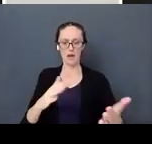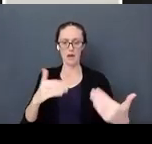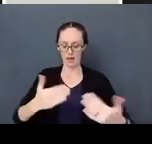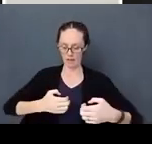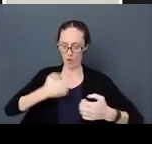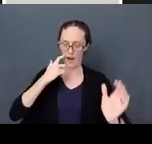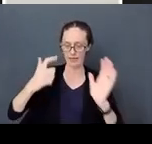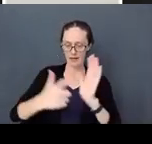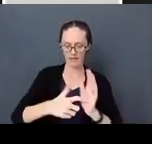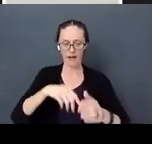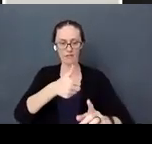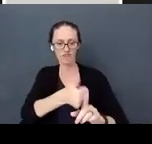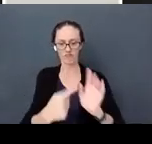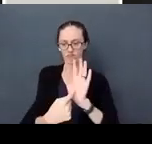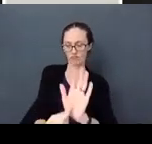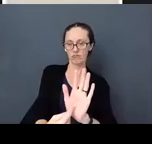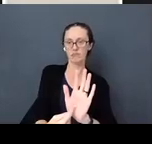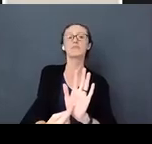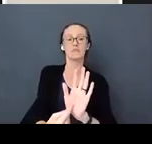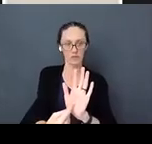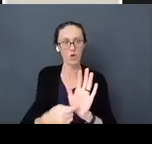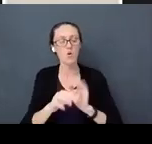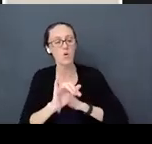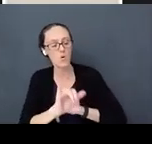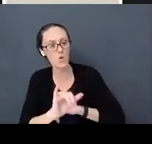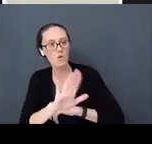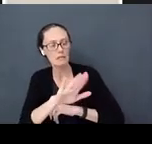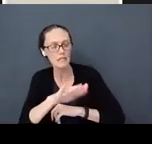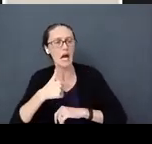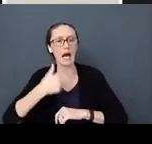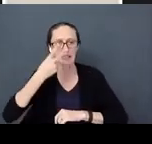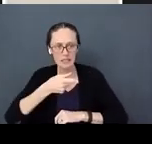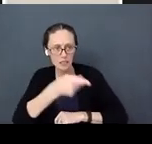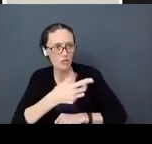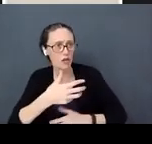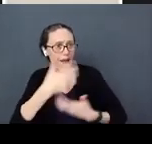are expressing. "I can see you are angry right now, are you hungry? Is that why you feel angry?